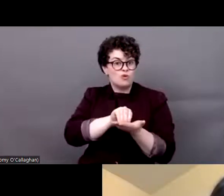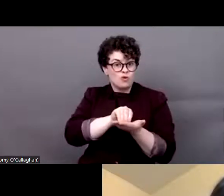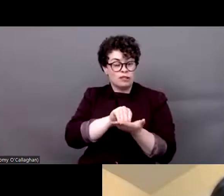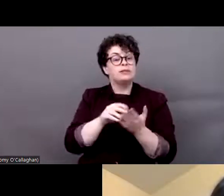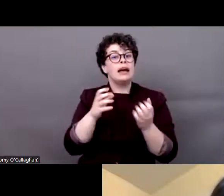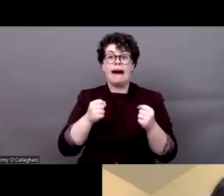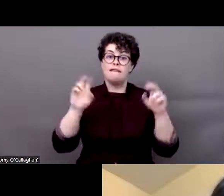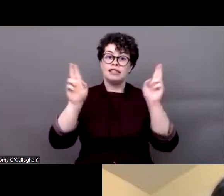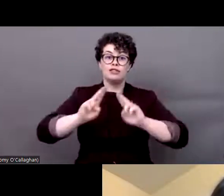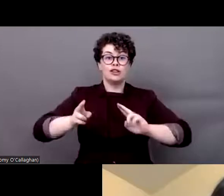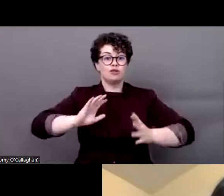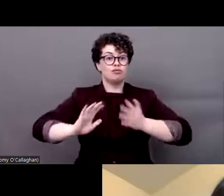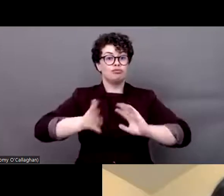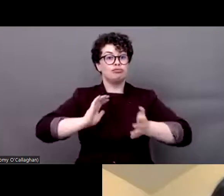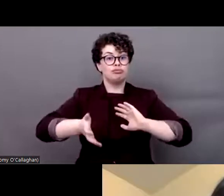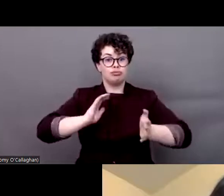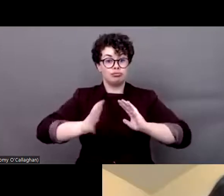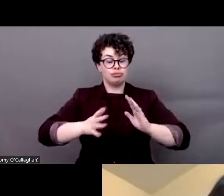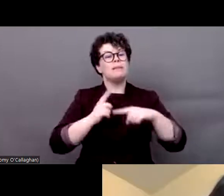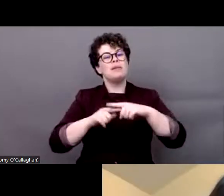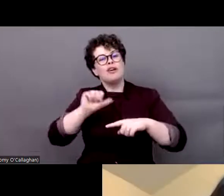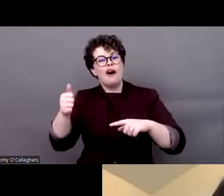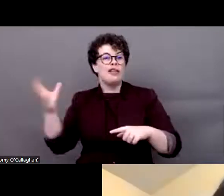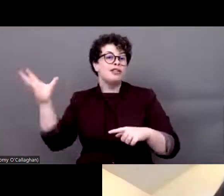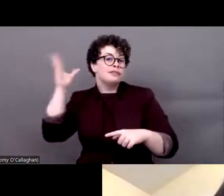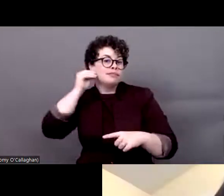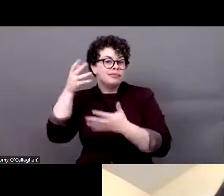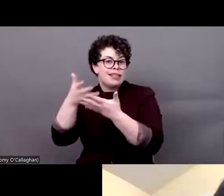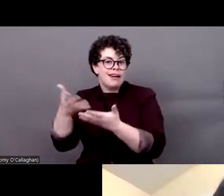is international interpretation, we have language interpretation in